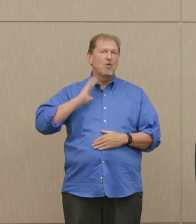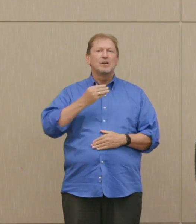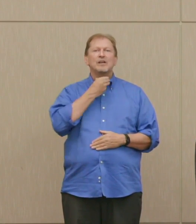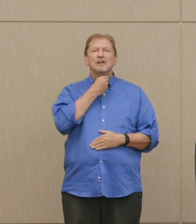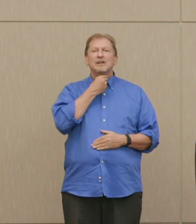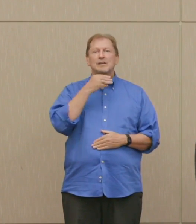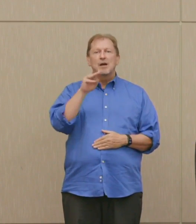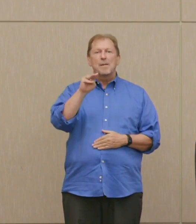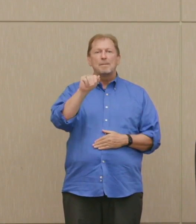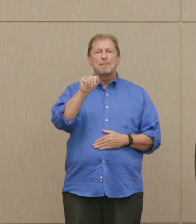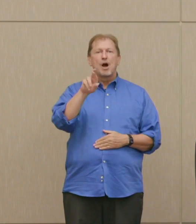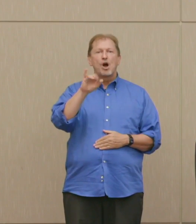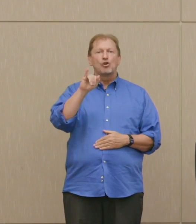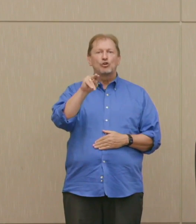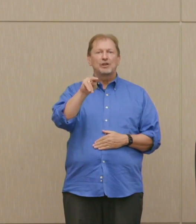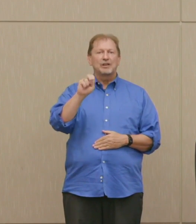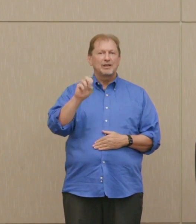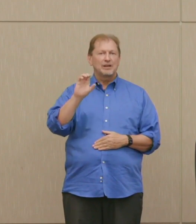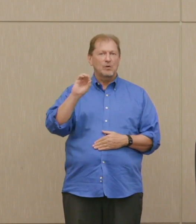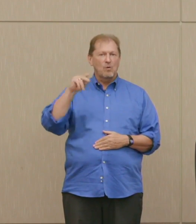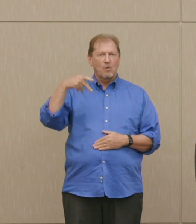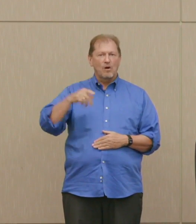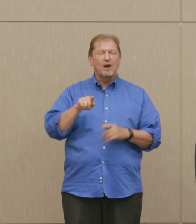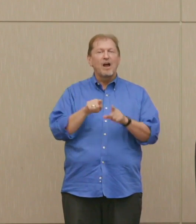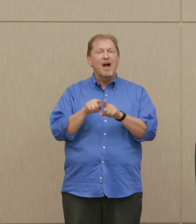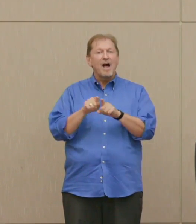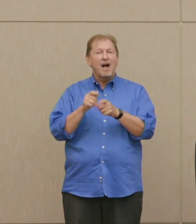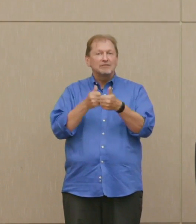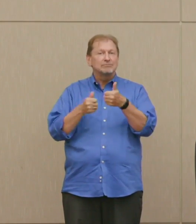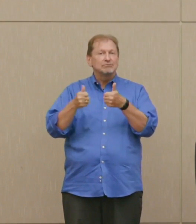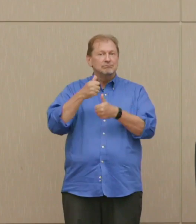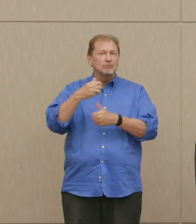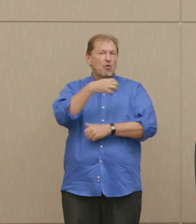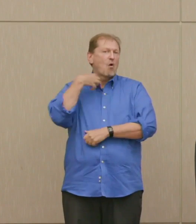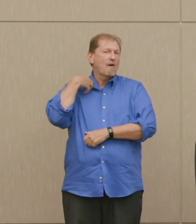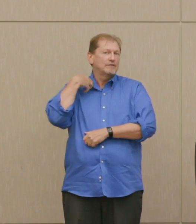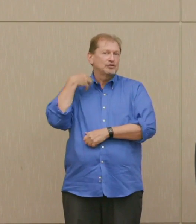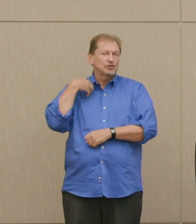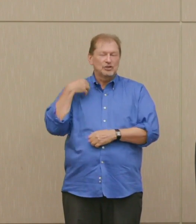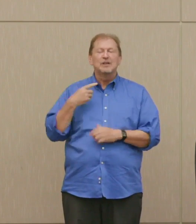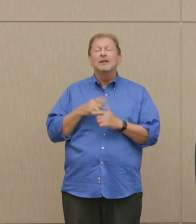operations officer, and rifle company commander, Dr. Ellsberg became a strategic analyst at